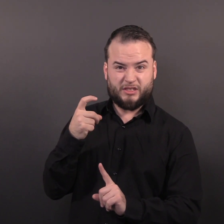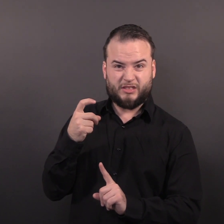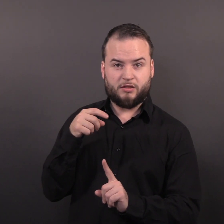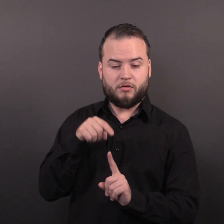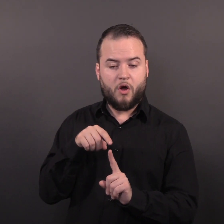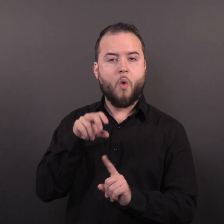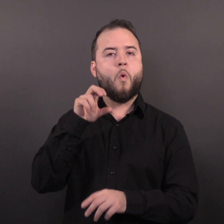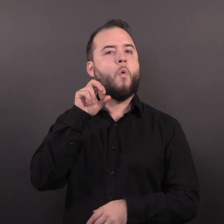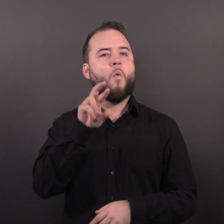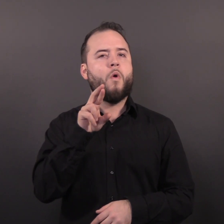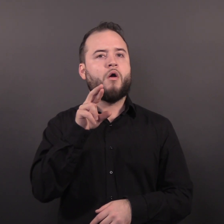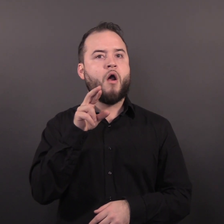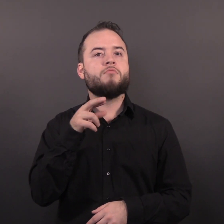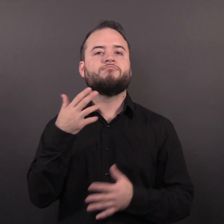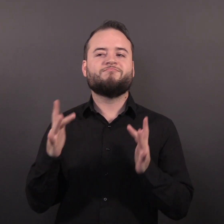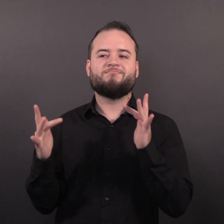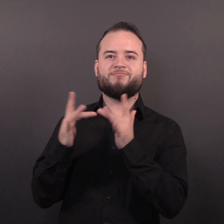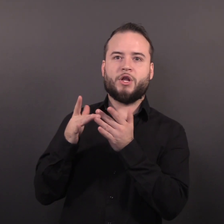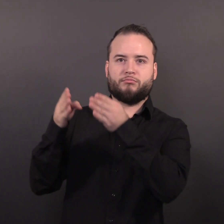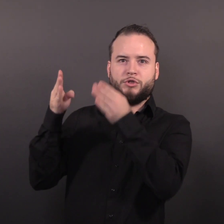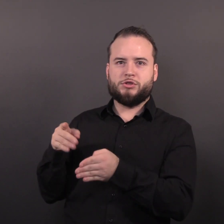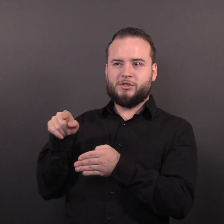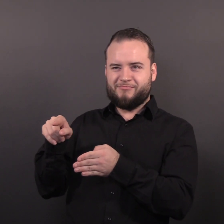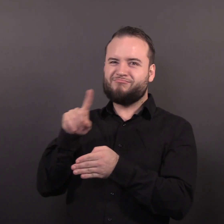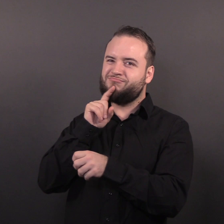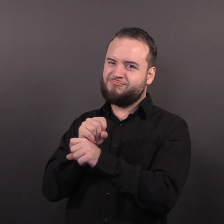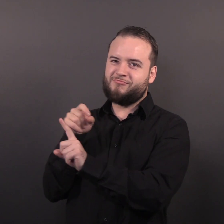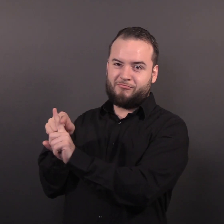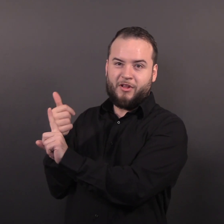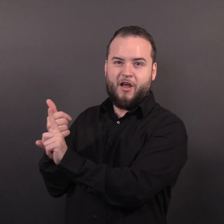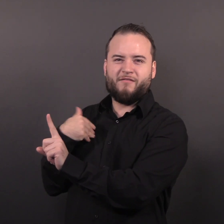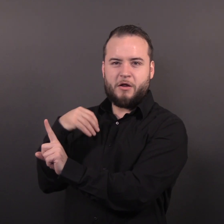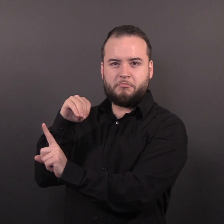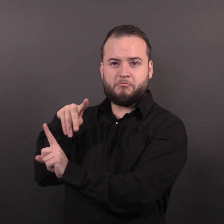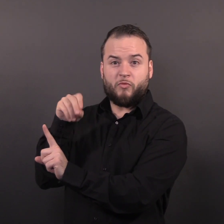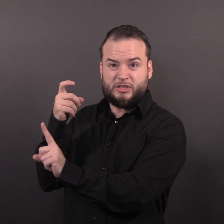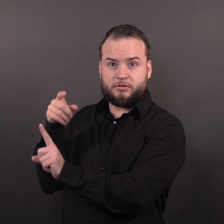should call or visit a health care provider and seek their advice.